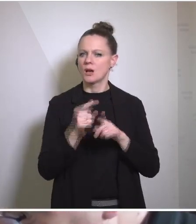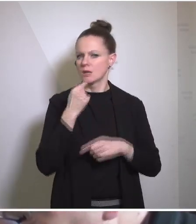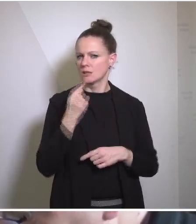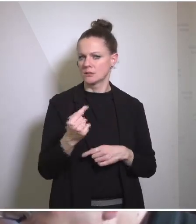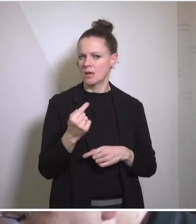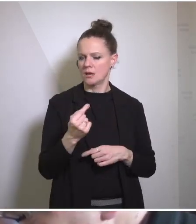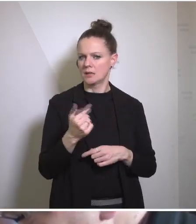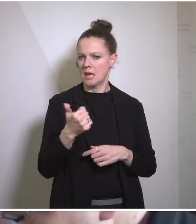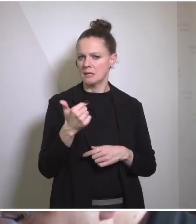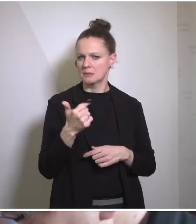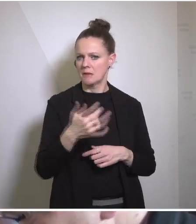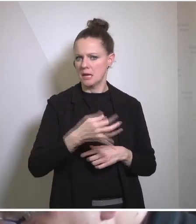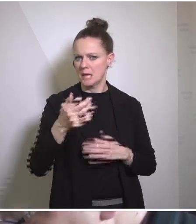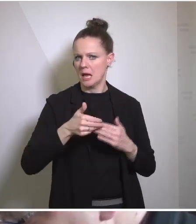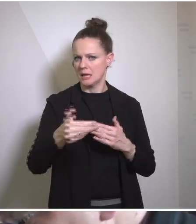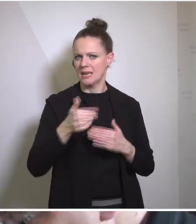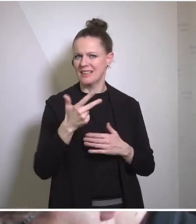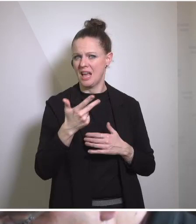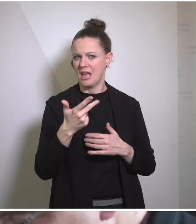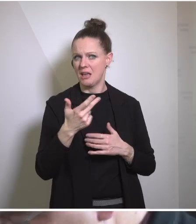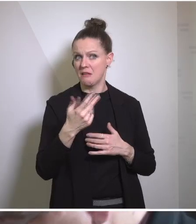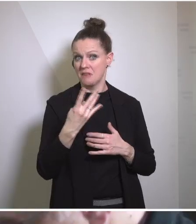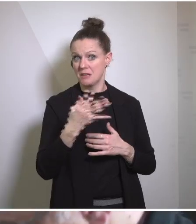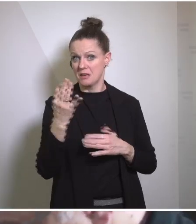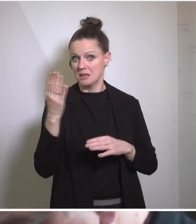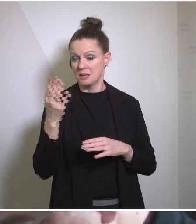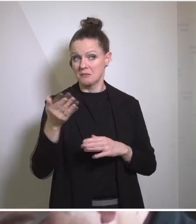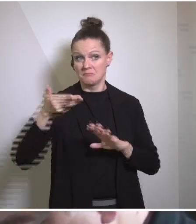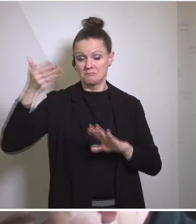two. We're now about three or four days past that. There are some reports that that process